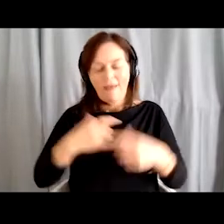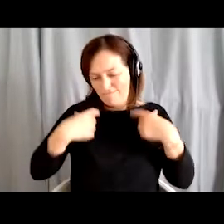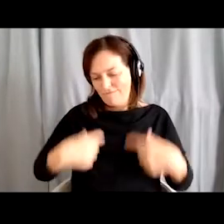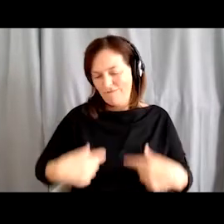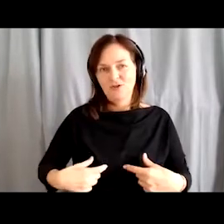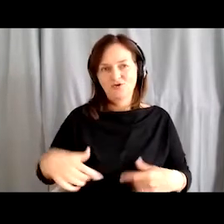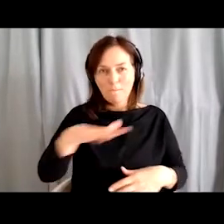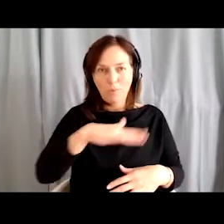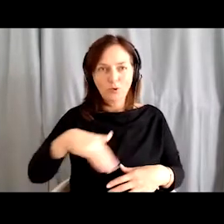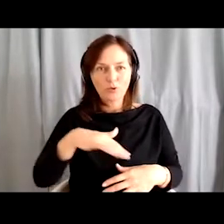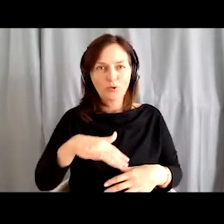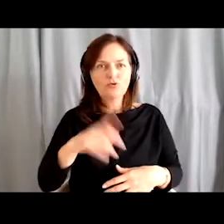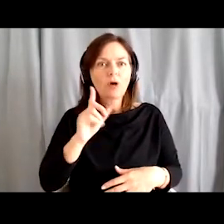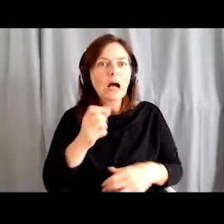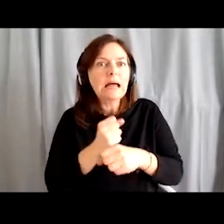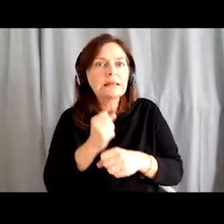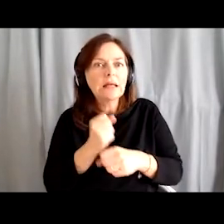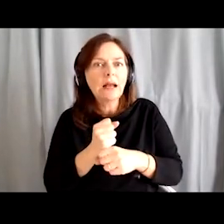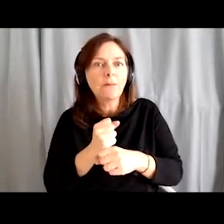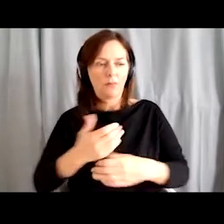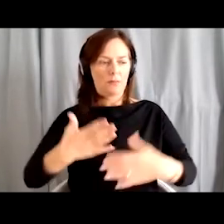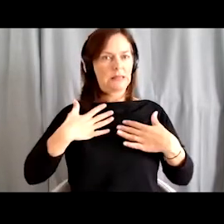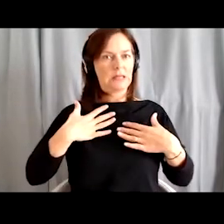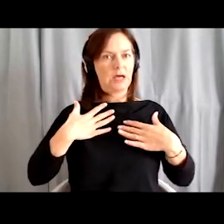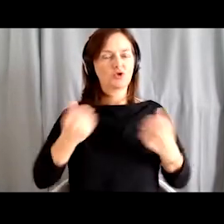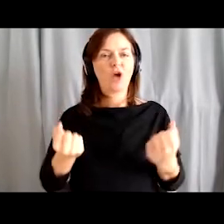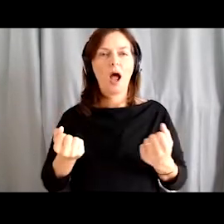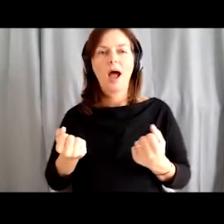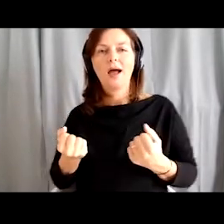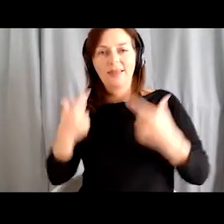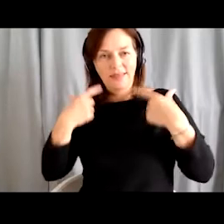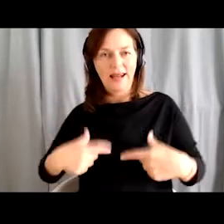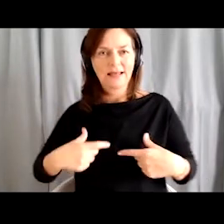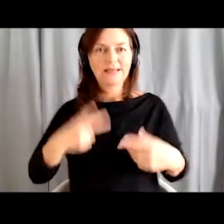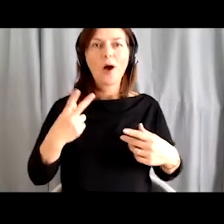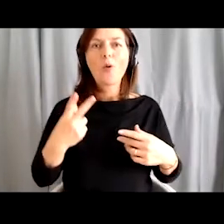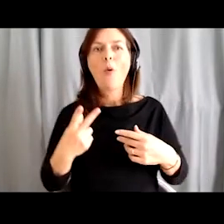meaning what we do for our posture, how we soften movements with oriental dance,